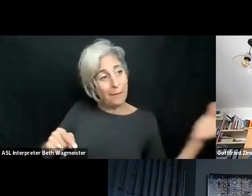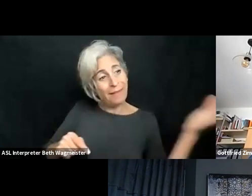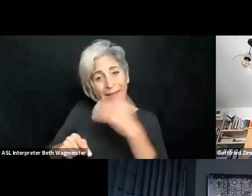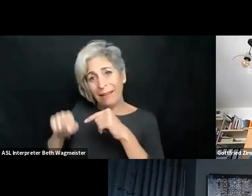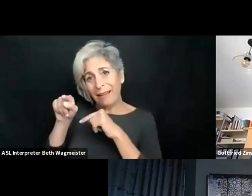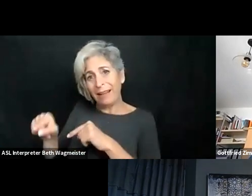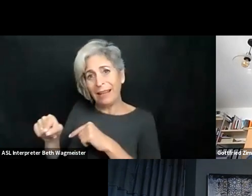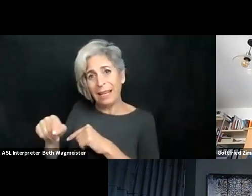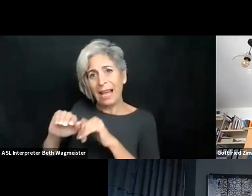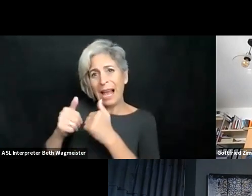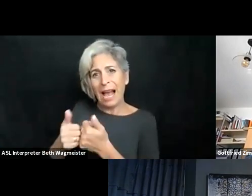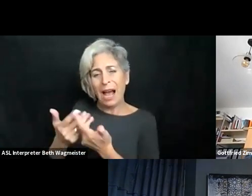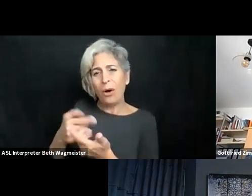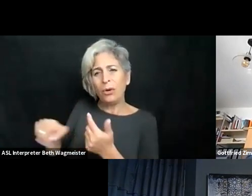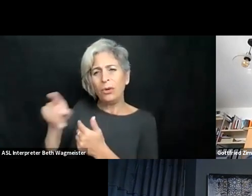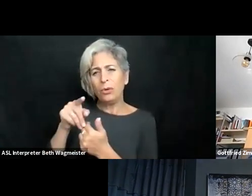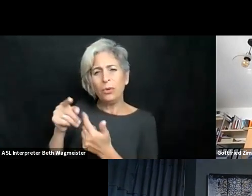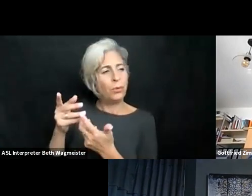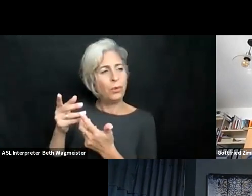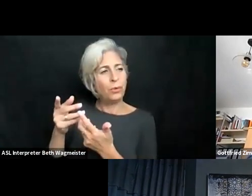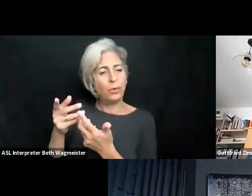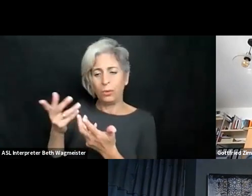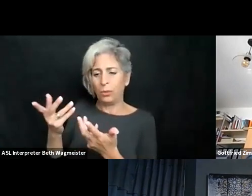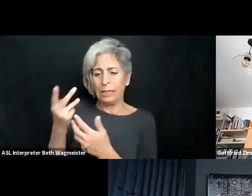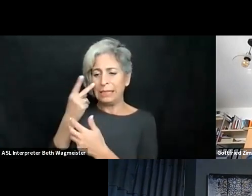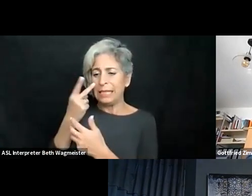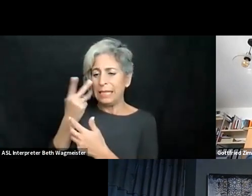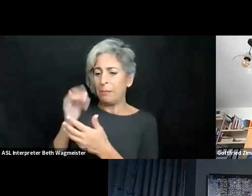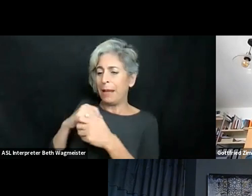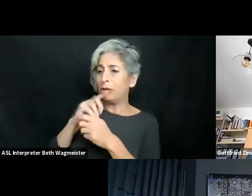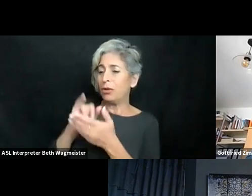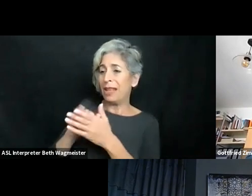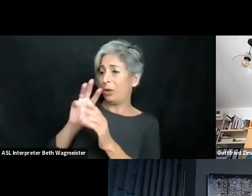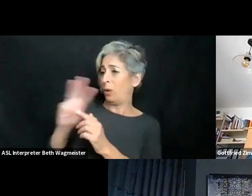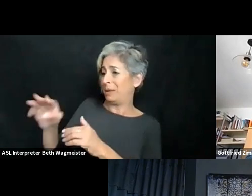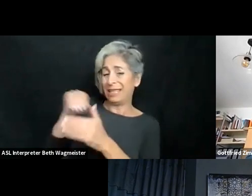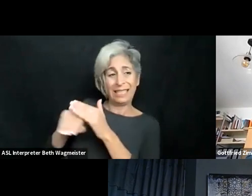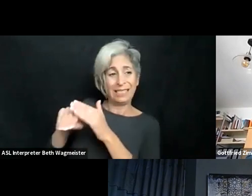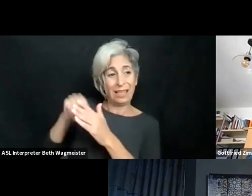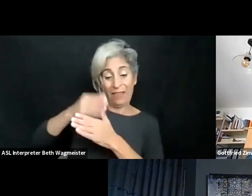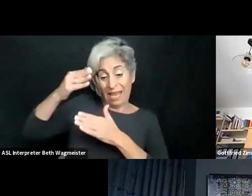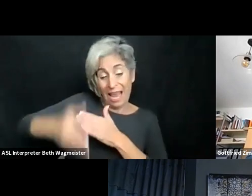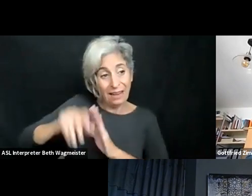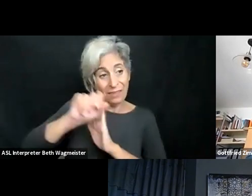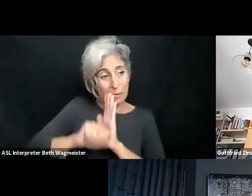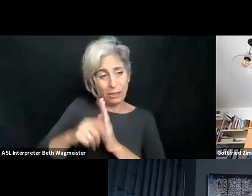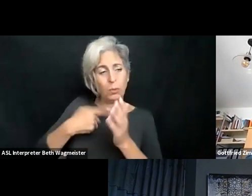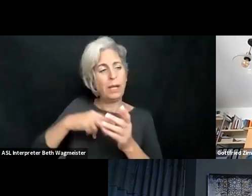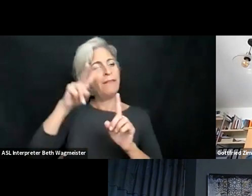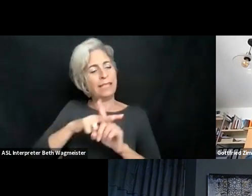Center to see how the website accreditation happens, how apps credit education happens in Qatar, and how do we ensure our work